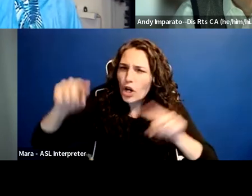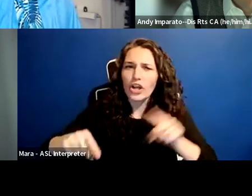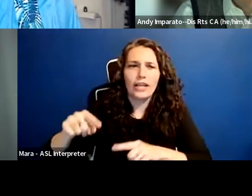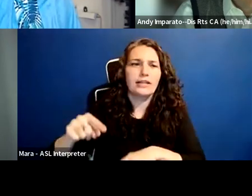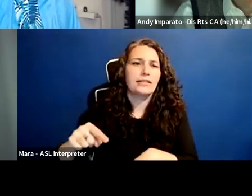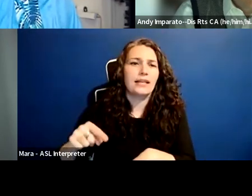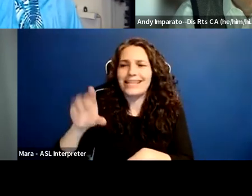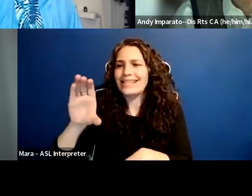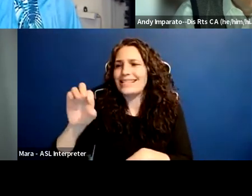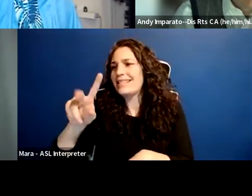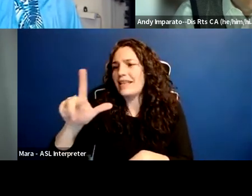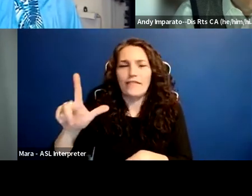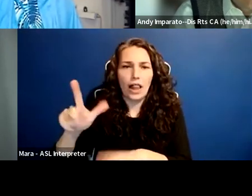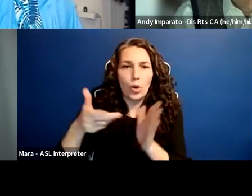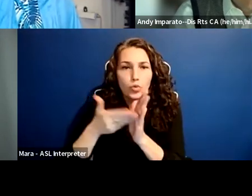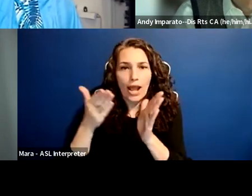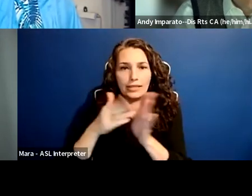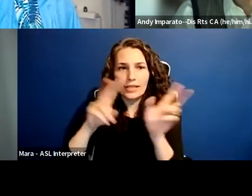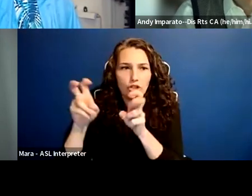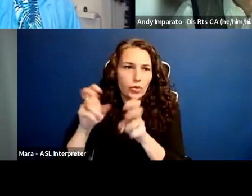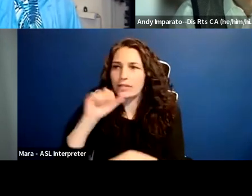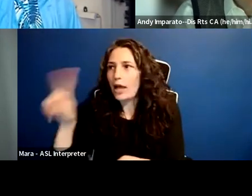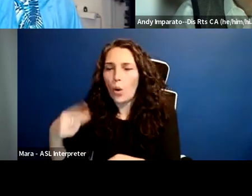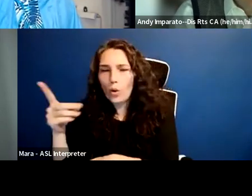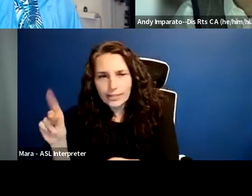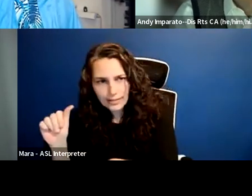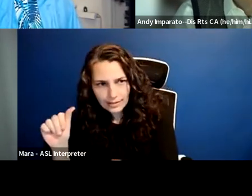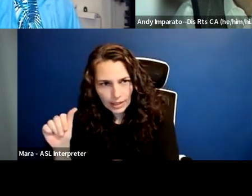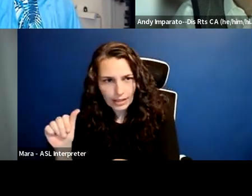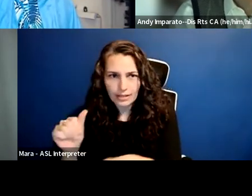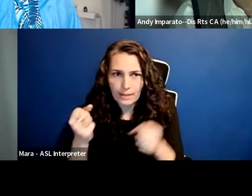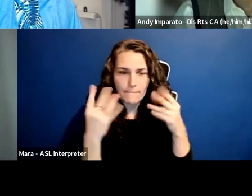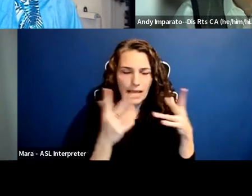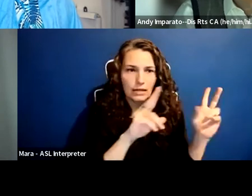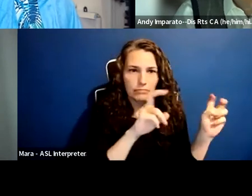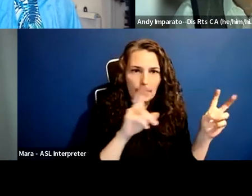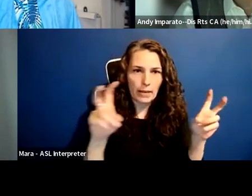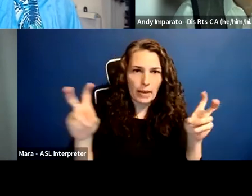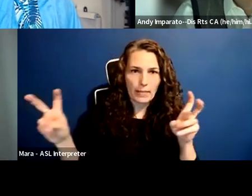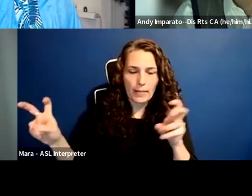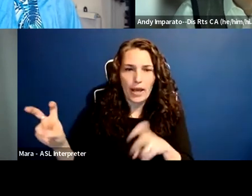or unintentional discrimination against people with disabilities. Yes Look at what's happened to the voting rights act. Yes